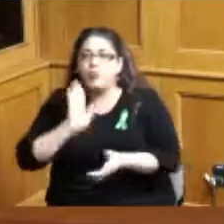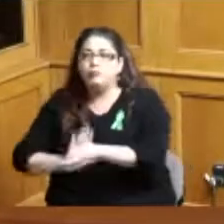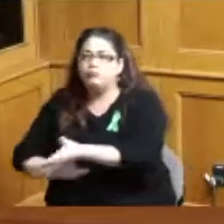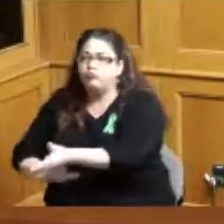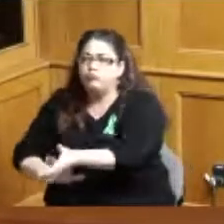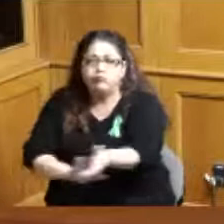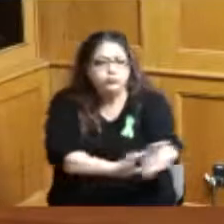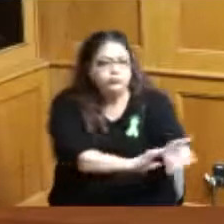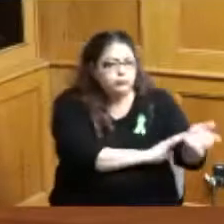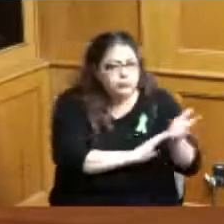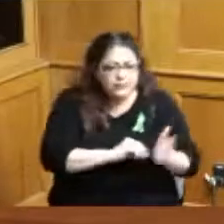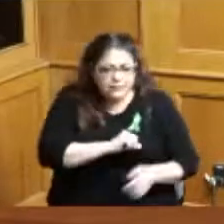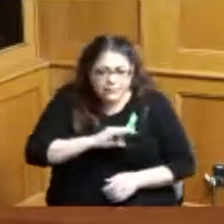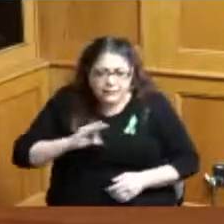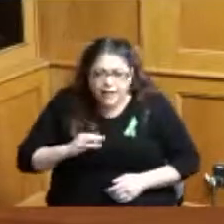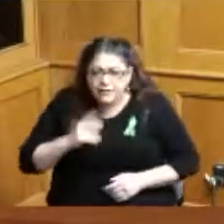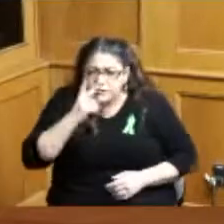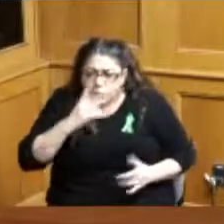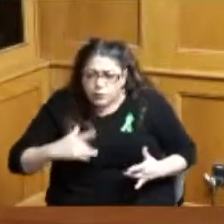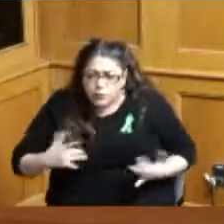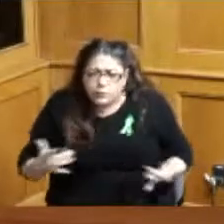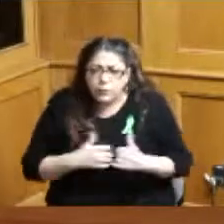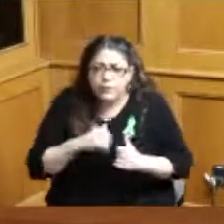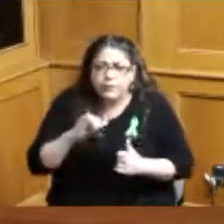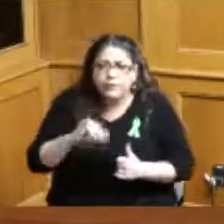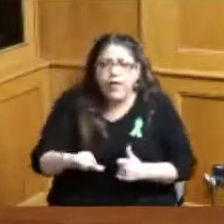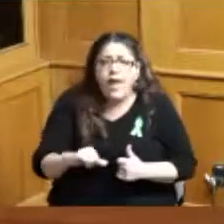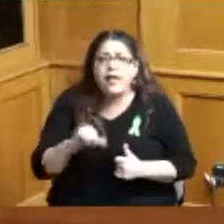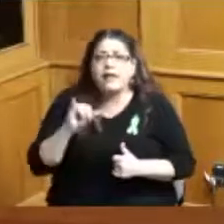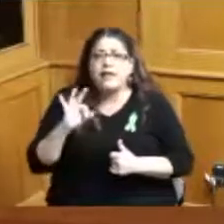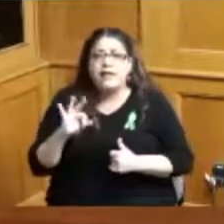things that we are doing so we can get that back and if that's then food for thought how we can go